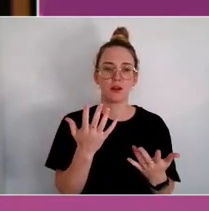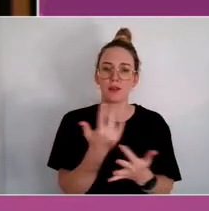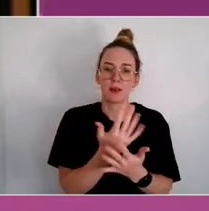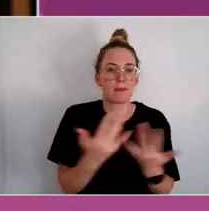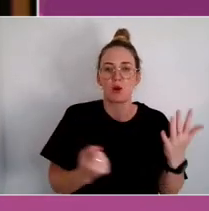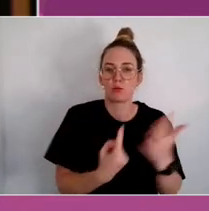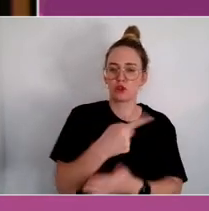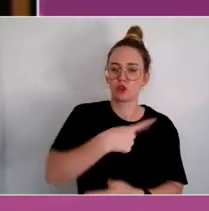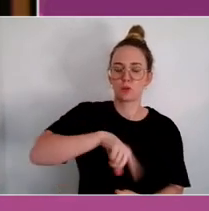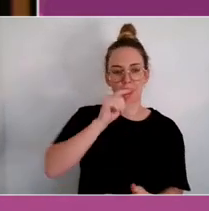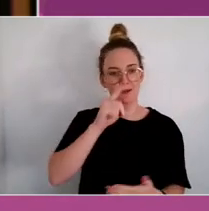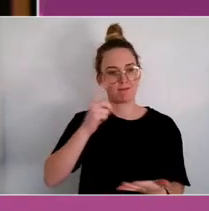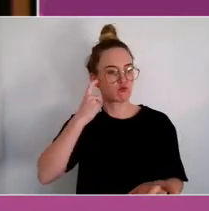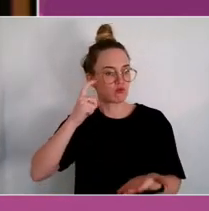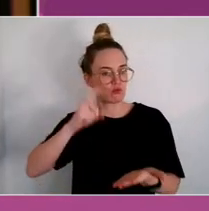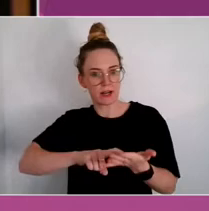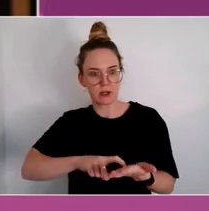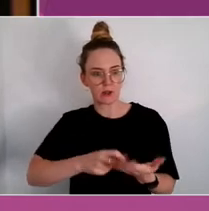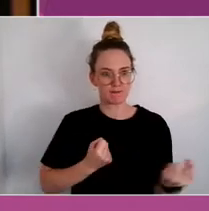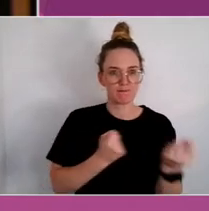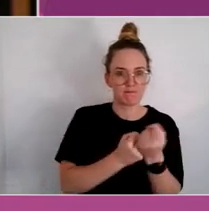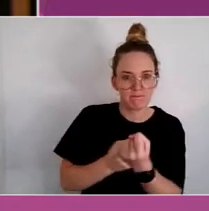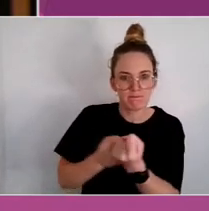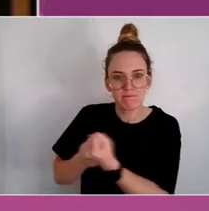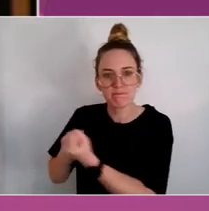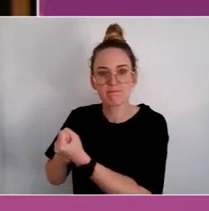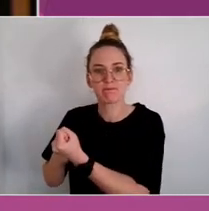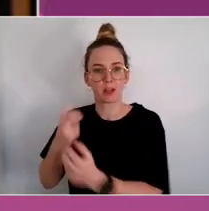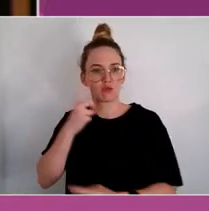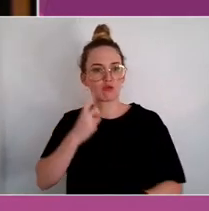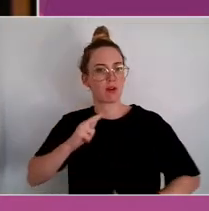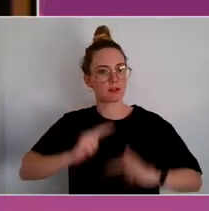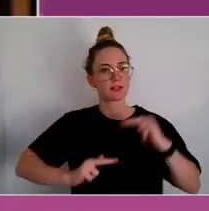that, support it, develop it, and often I think, you know, we'll come to this a bit